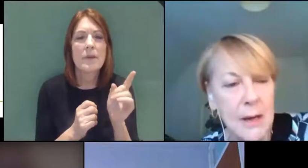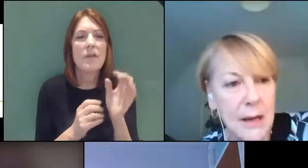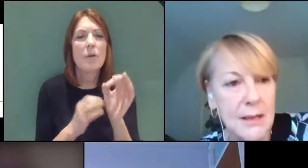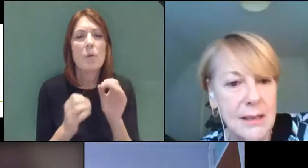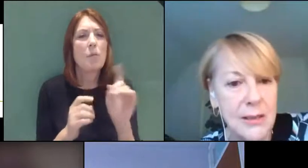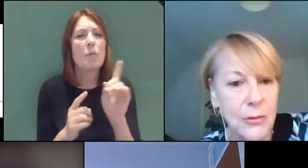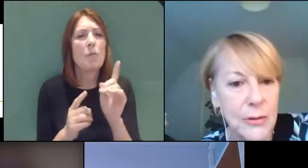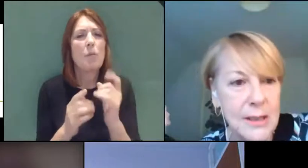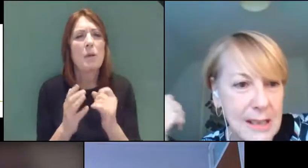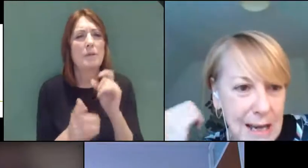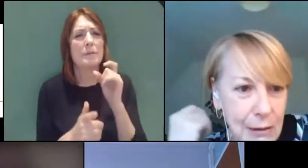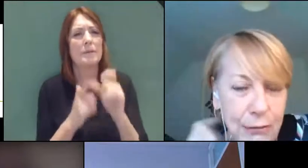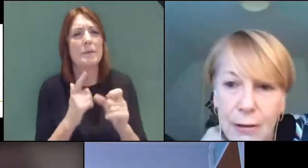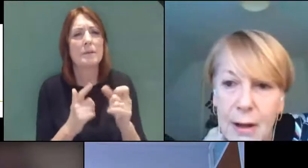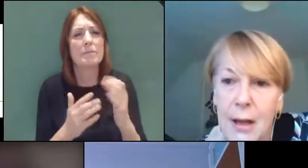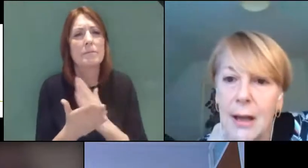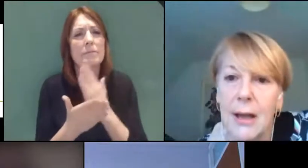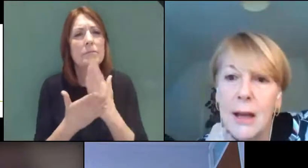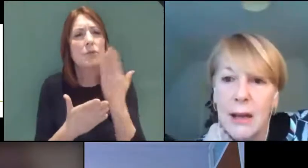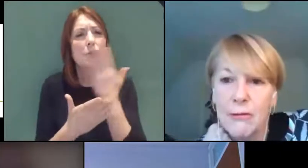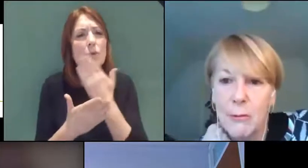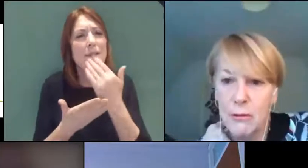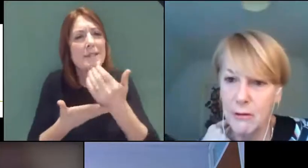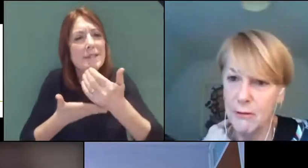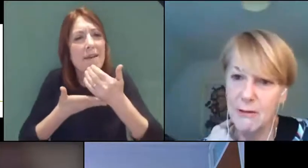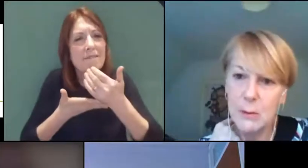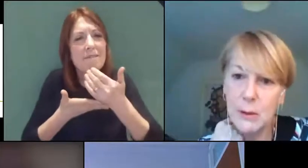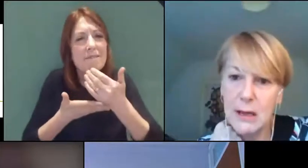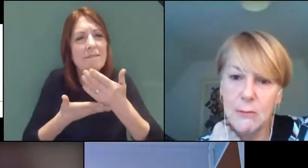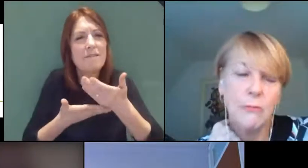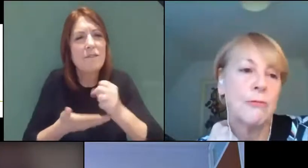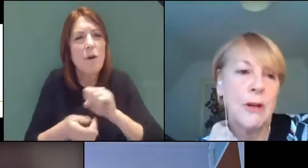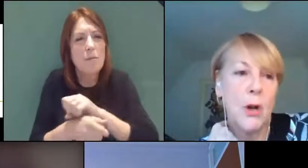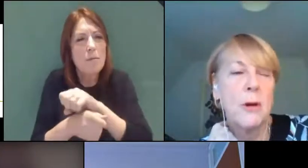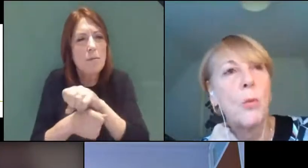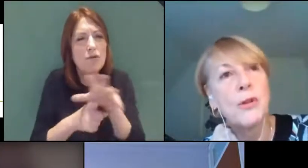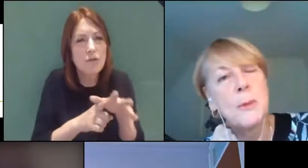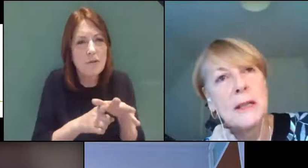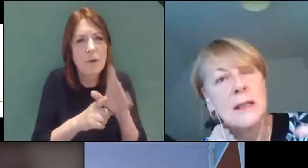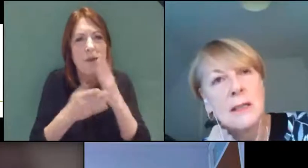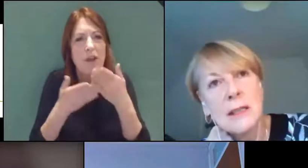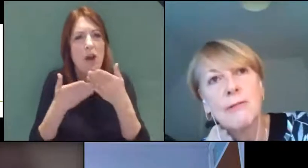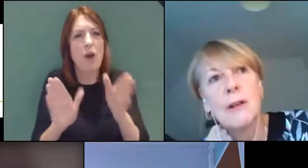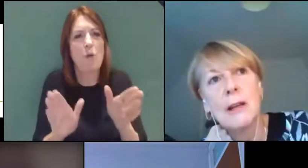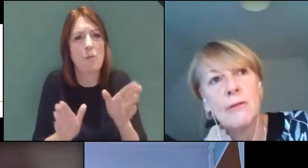to make our schools safe from Coronavirus when they reopen, and what's being done differently